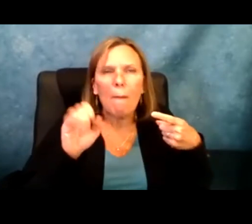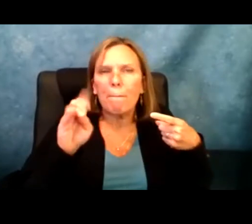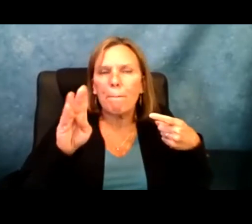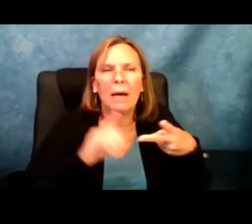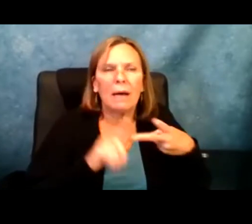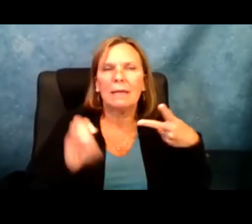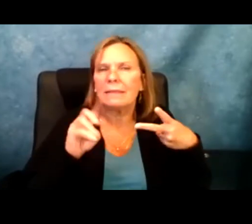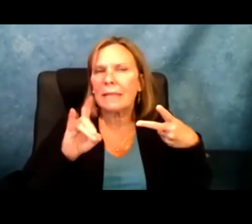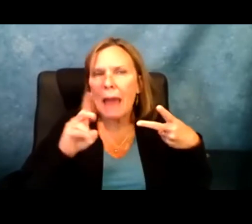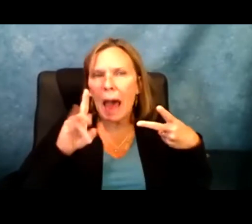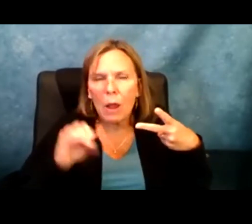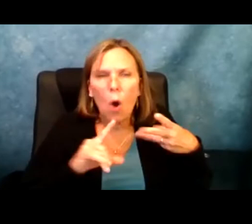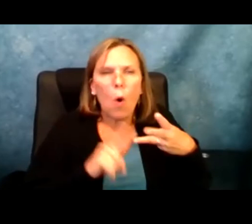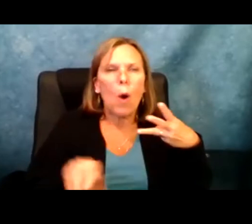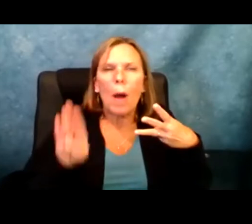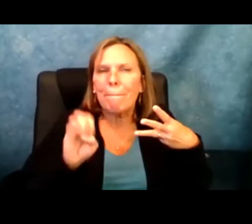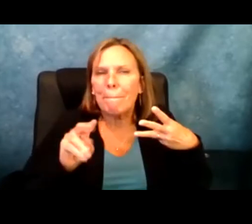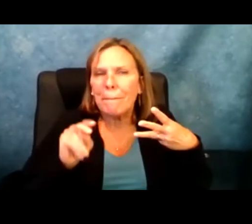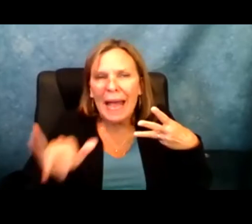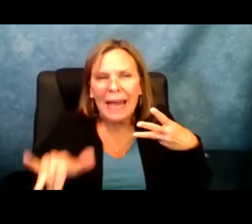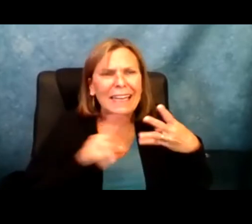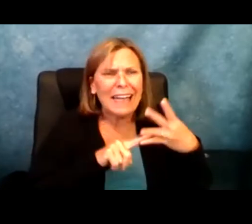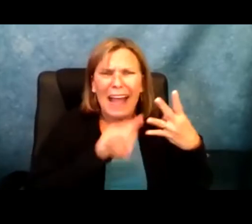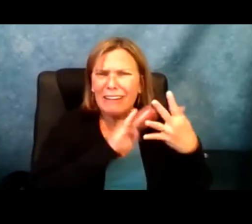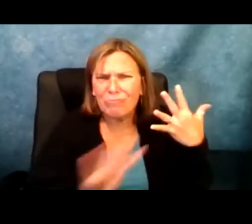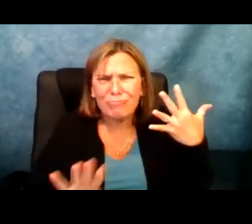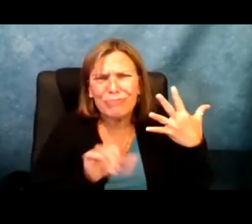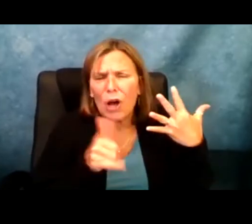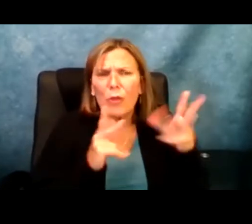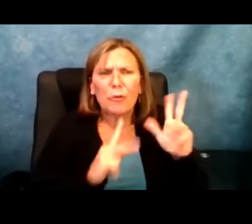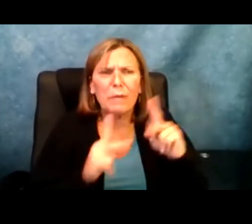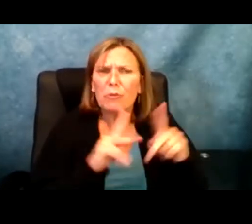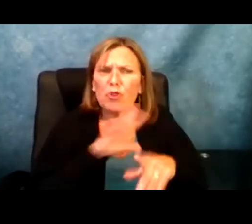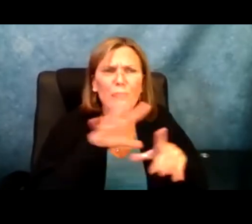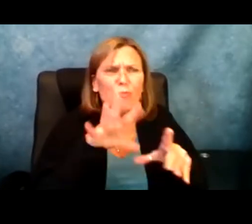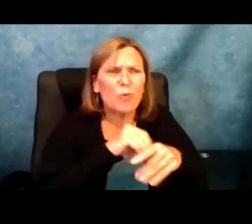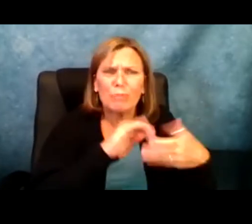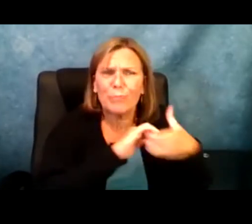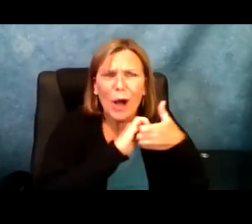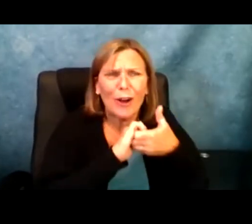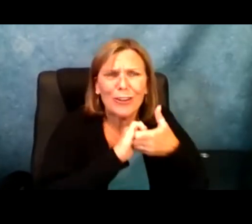who came together to create this workshop. Jacob, Shiloh, Benny, and